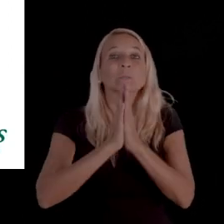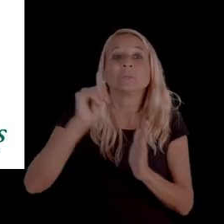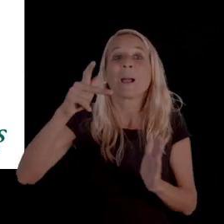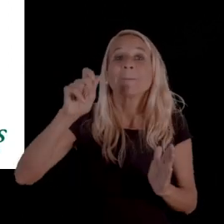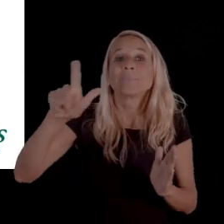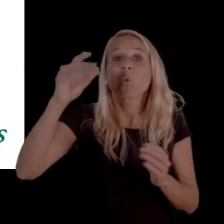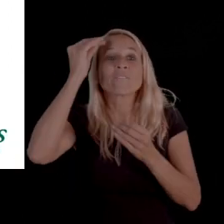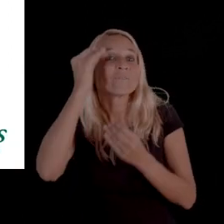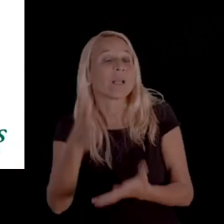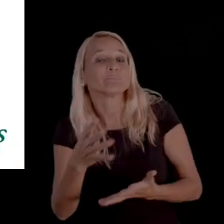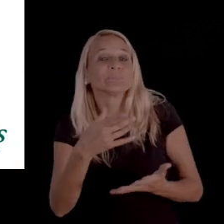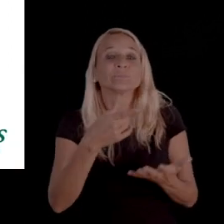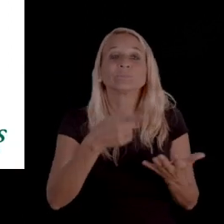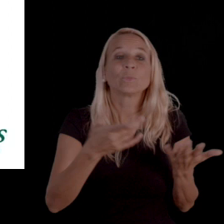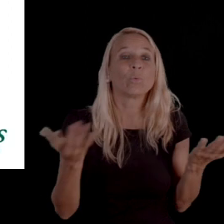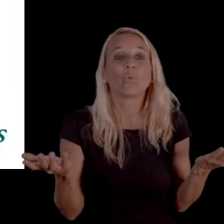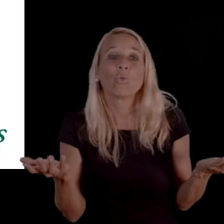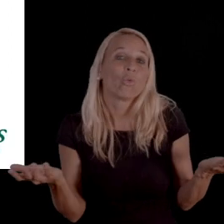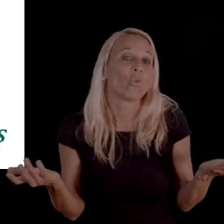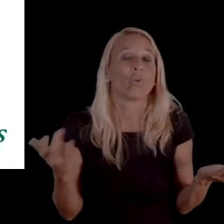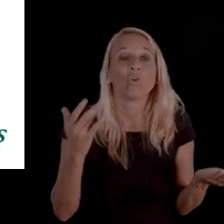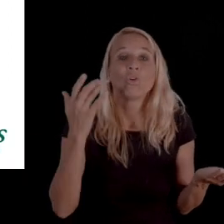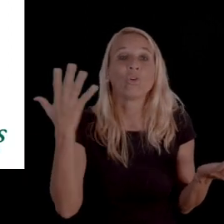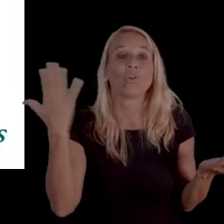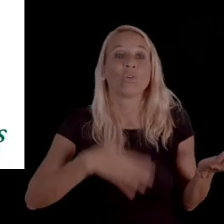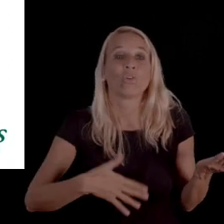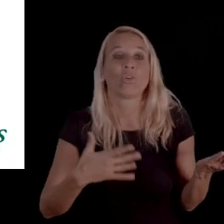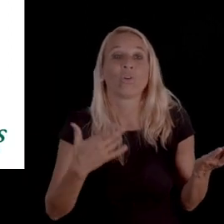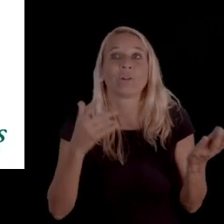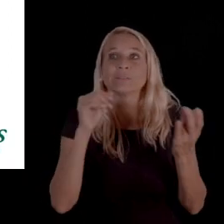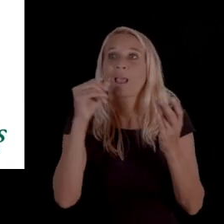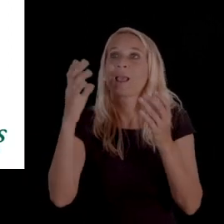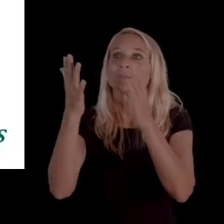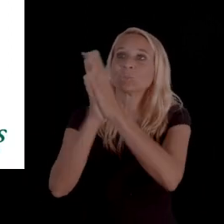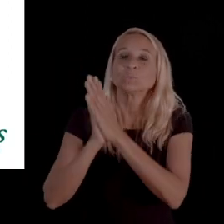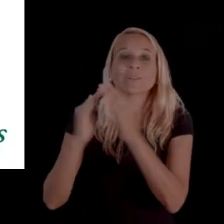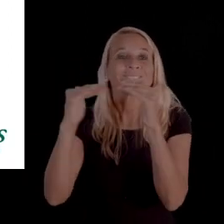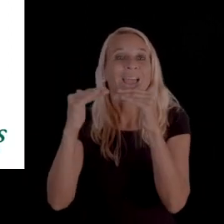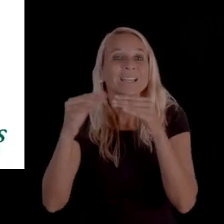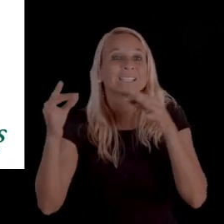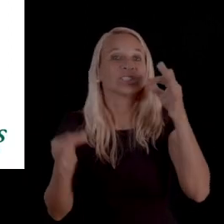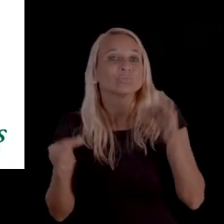on the timeline to request appeals or information on requesting a fair hearing.